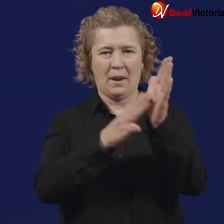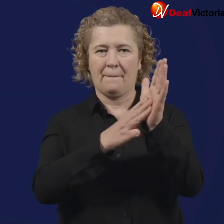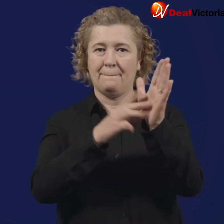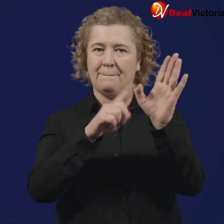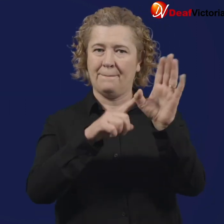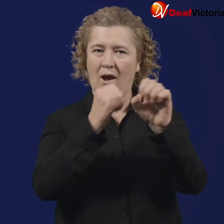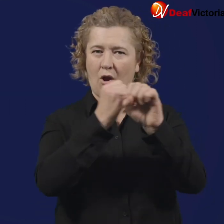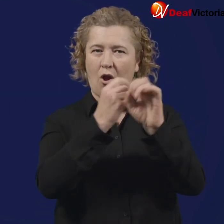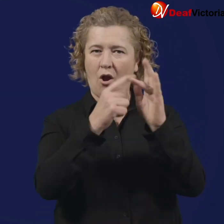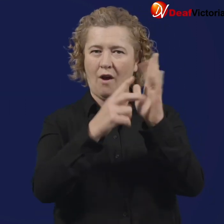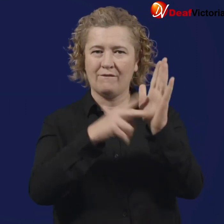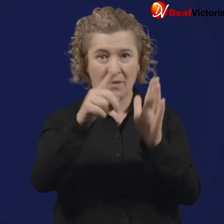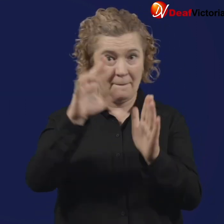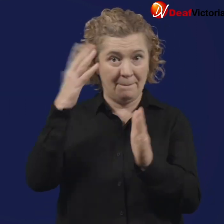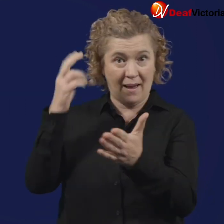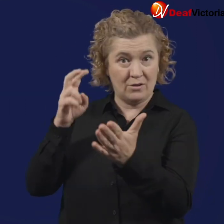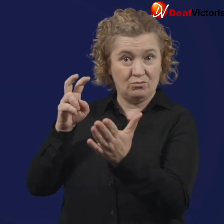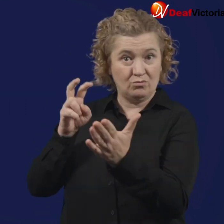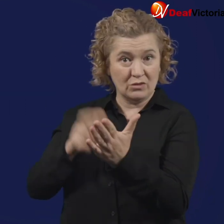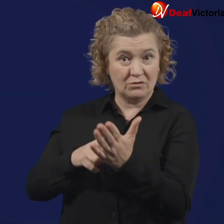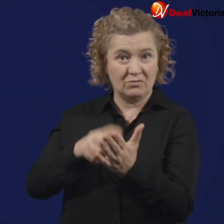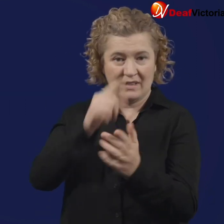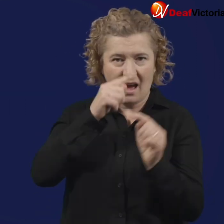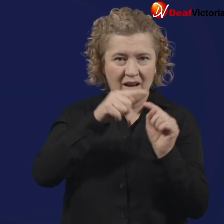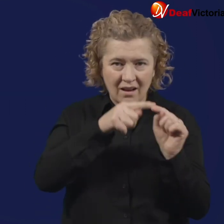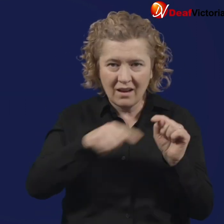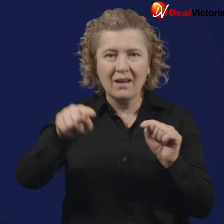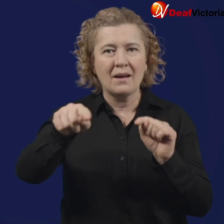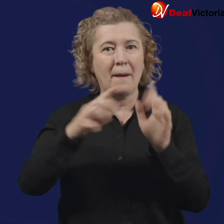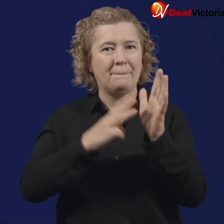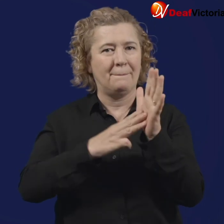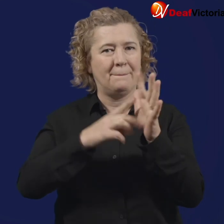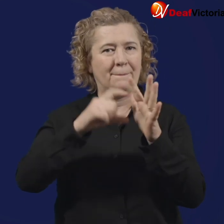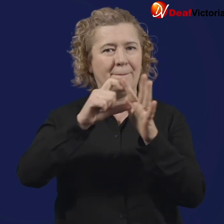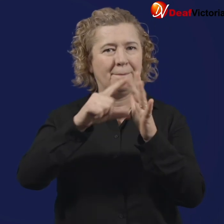If you have registered for MyGov, you can check your immunisation history.